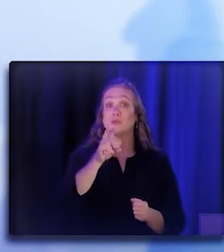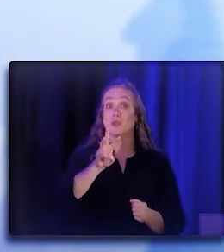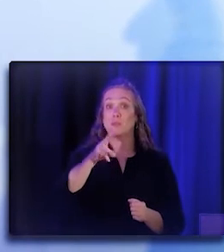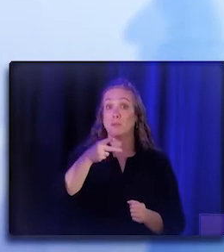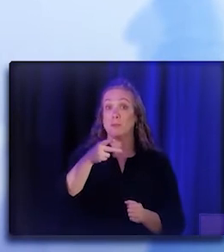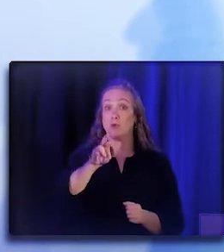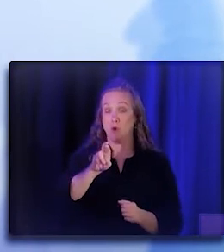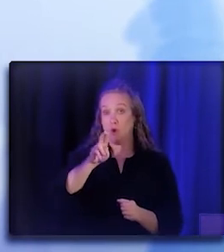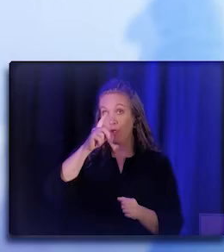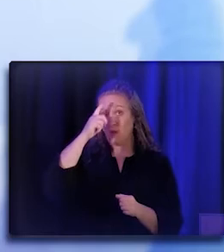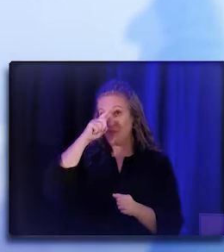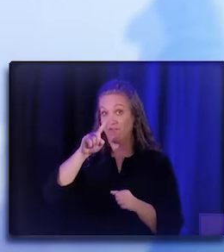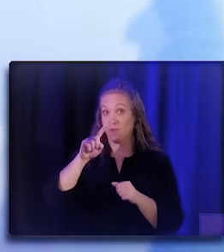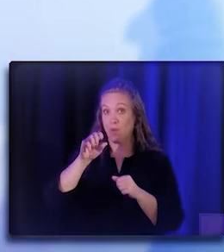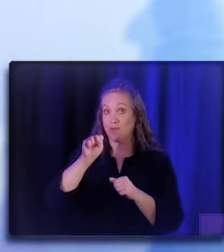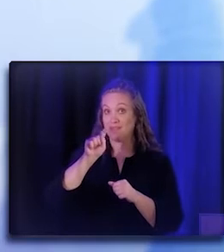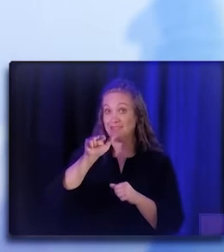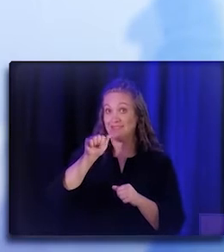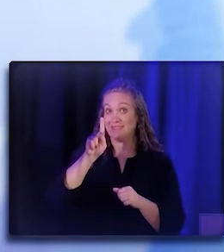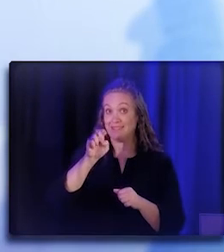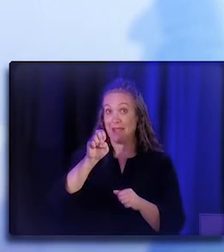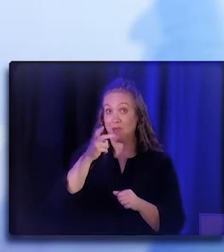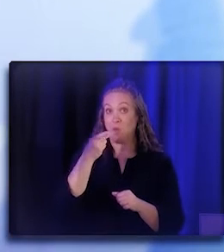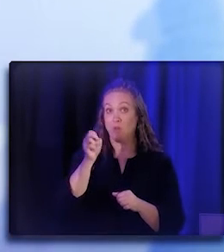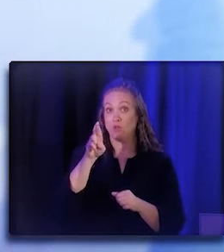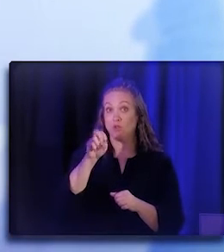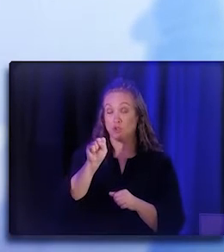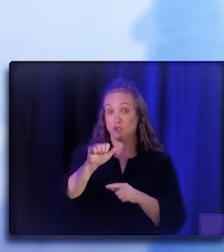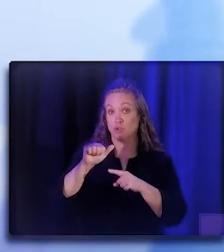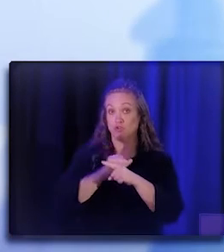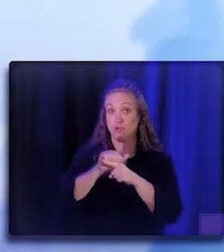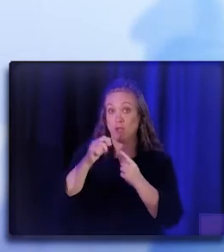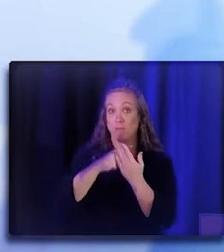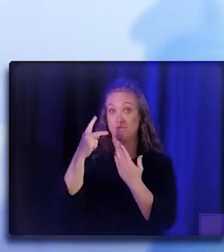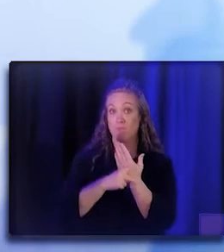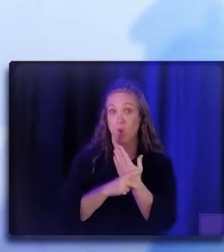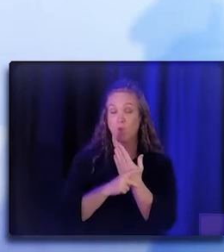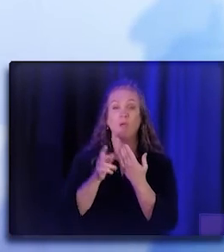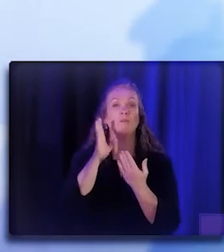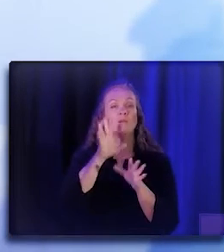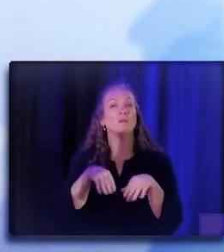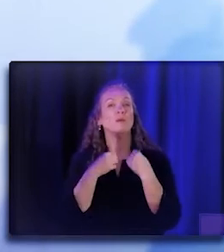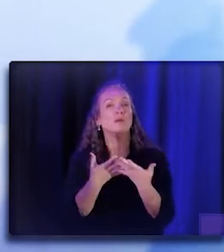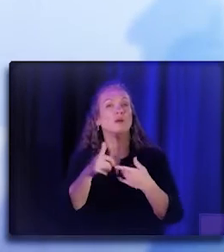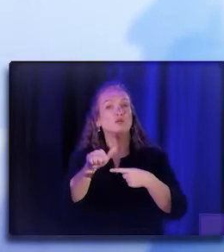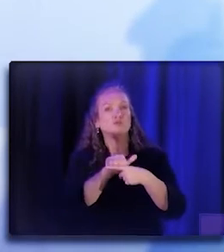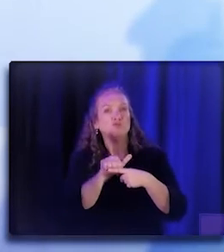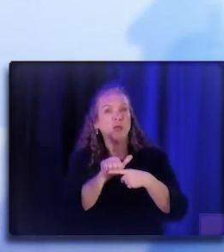for training programs that provide the training that basically are based on the standards